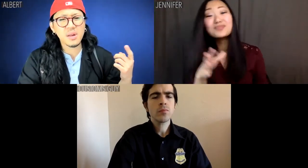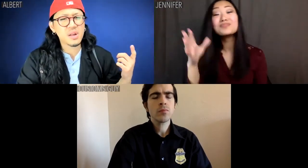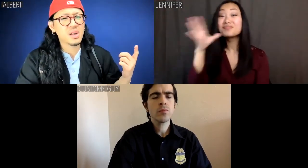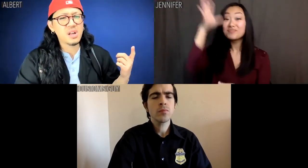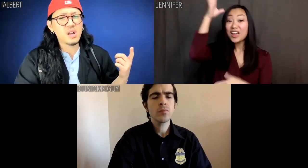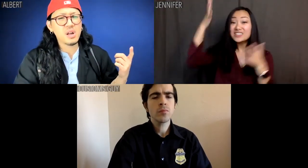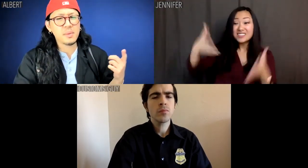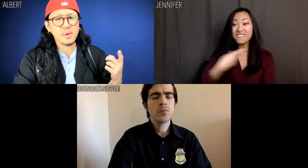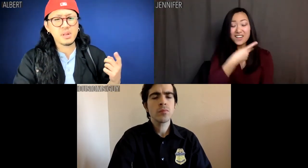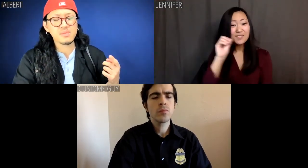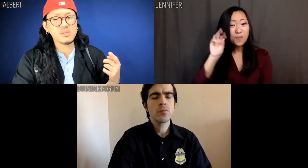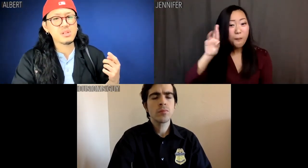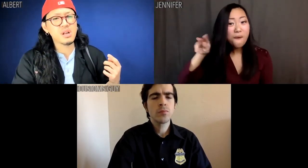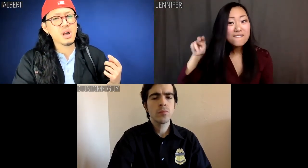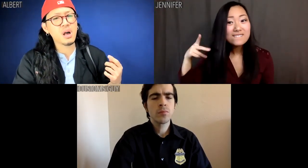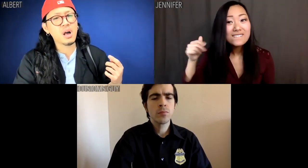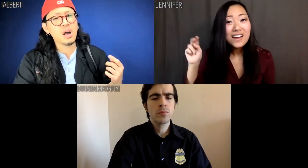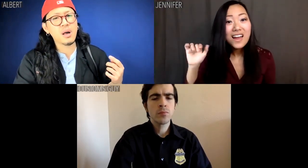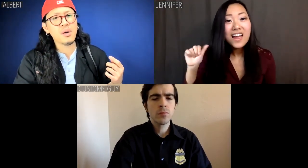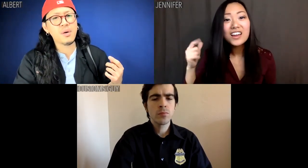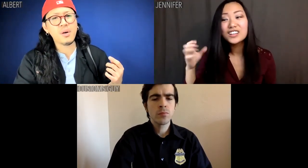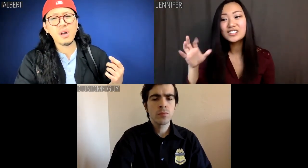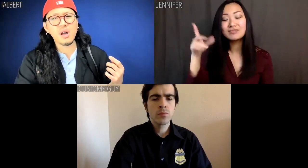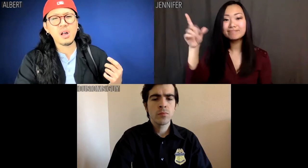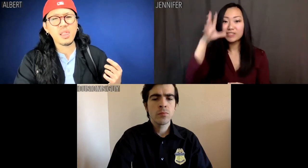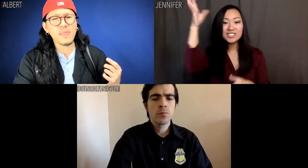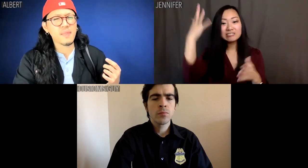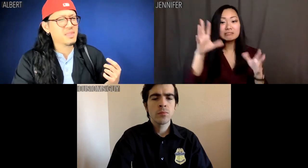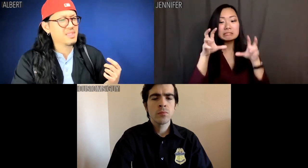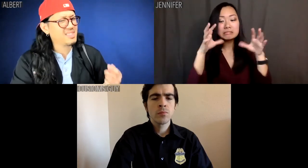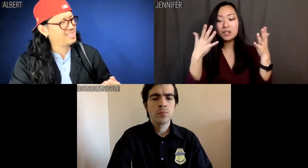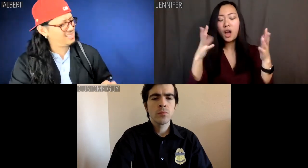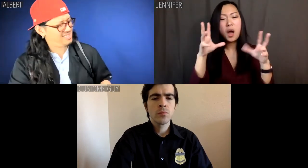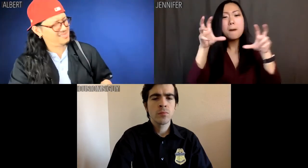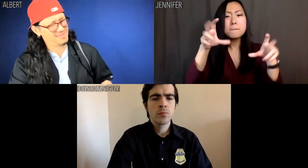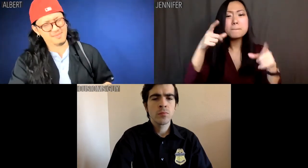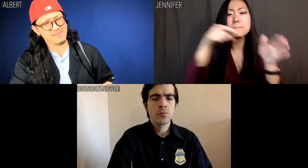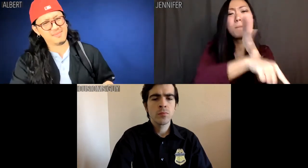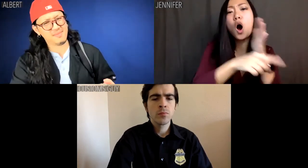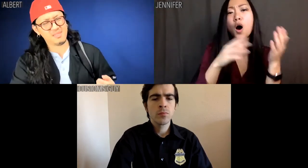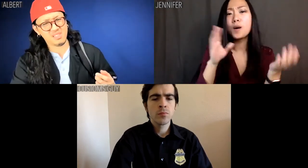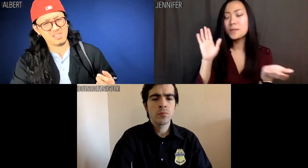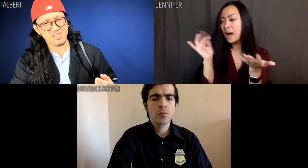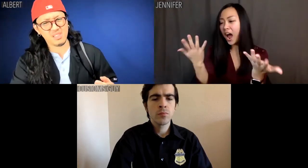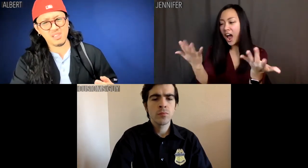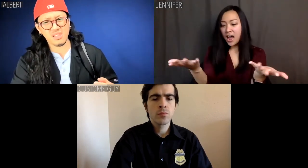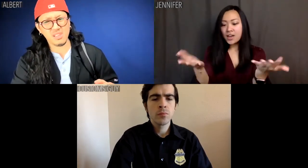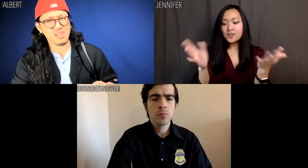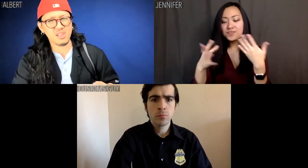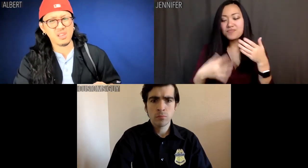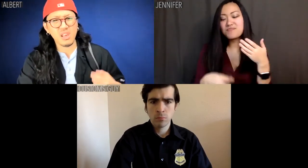Our parents left us at an orphanage after being mauled by...